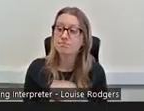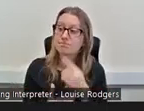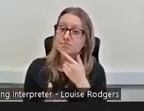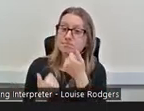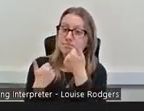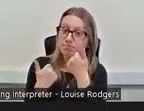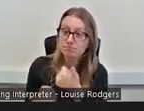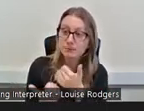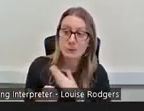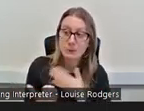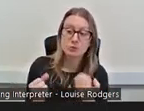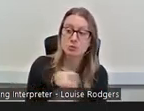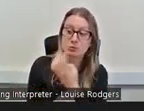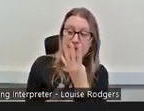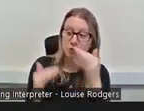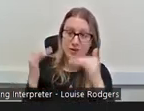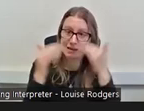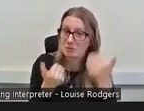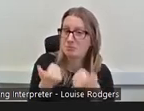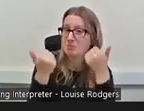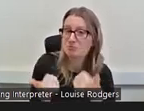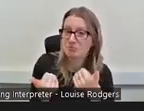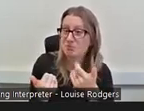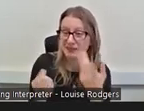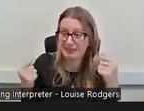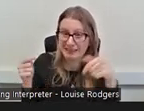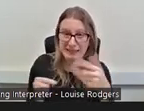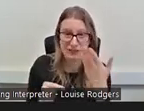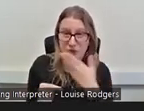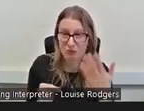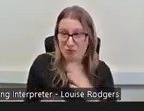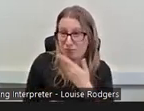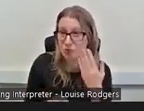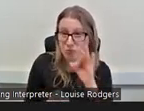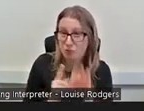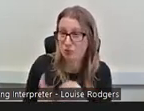to do four Highers again there's no point in you being at school, why don't you go off’, apologies